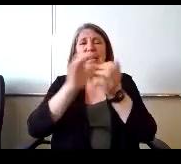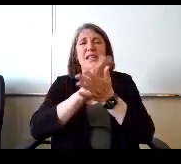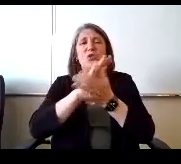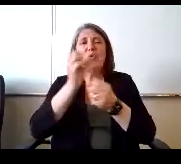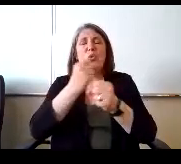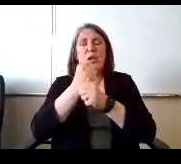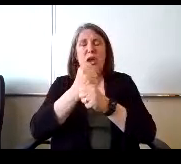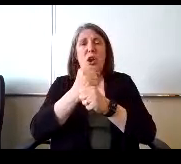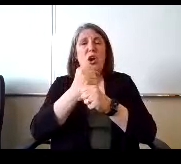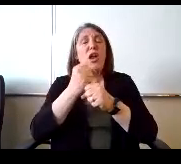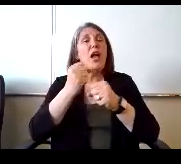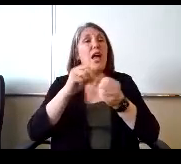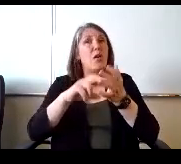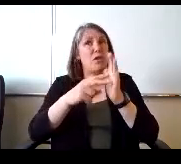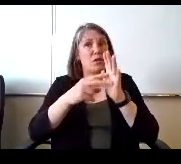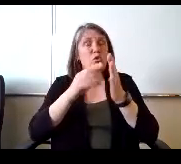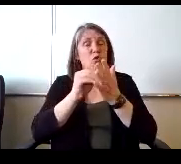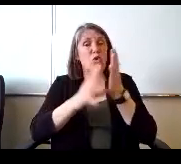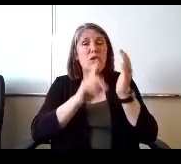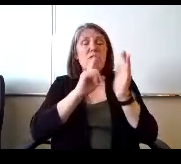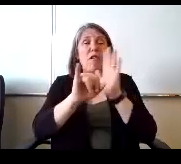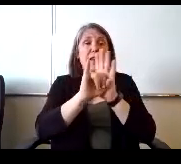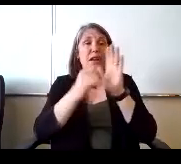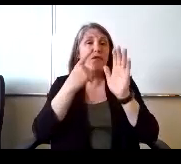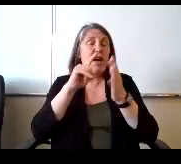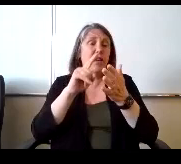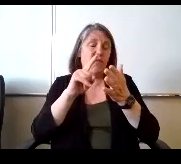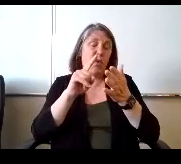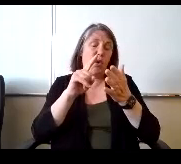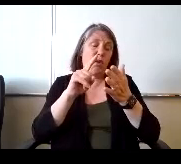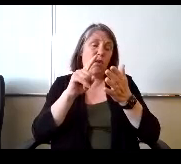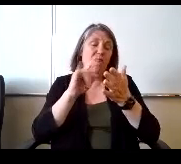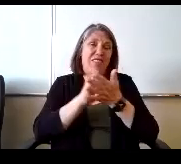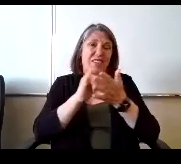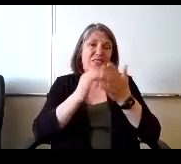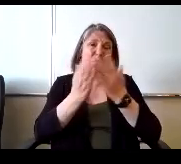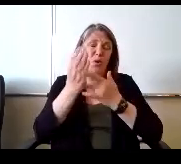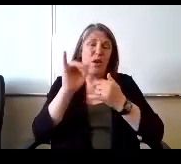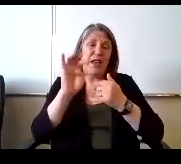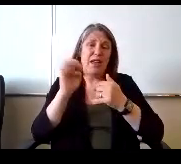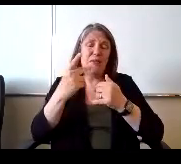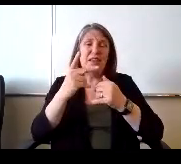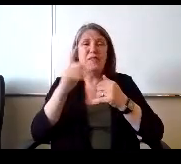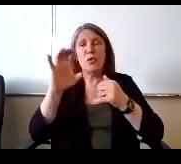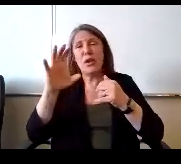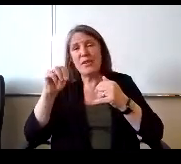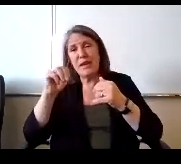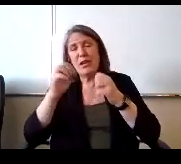Students are identified for extended school year through the IEP process. So case managers with teachers make